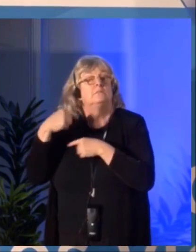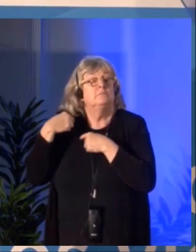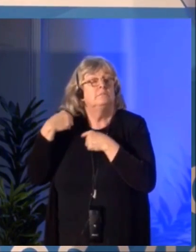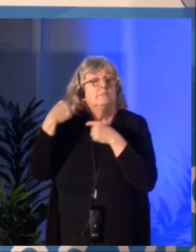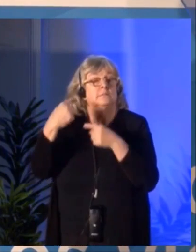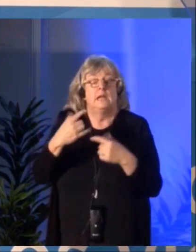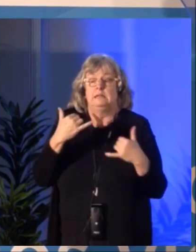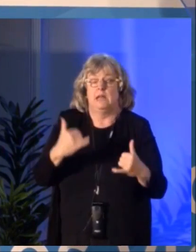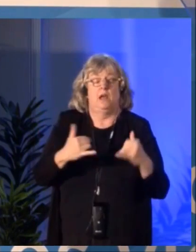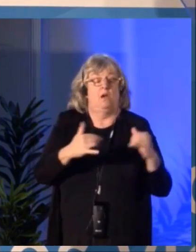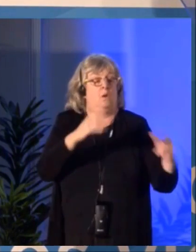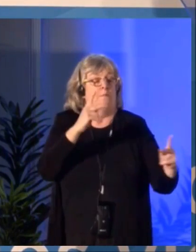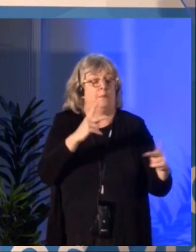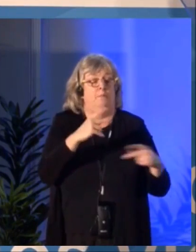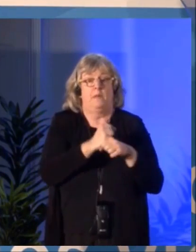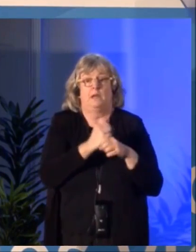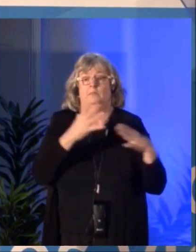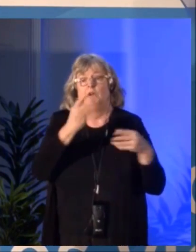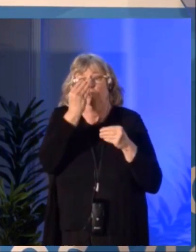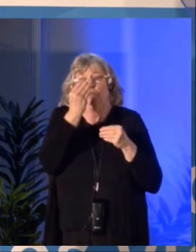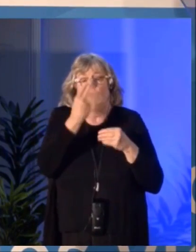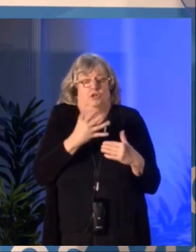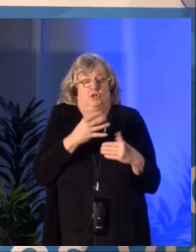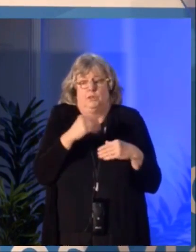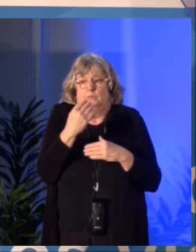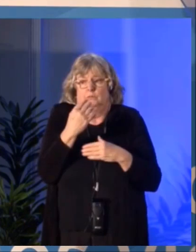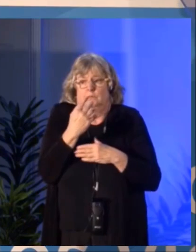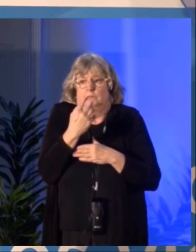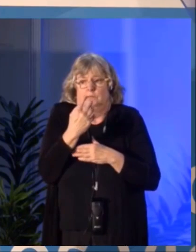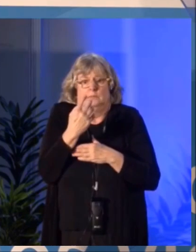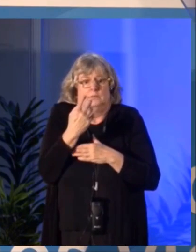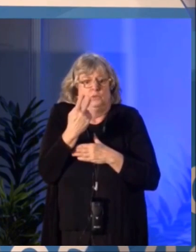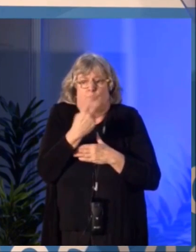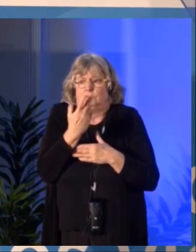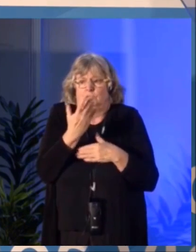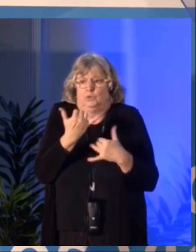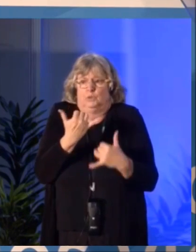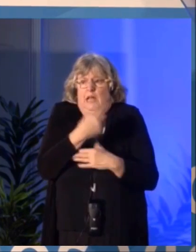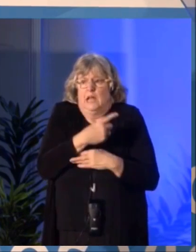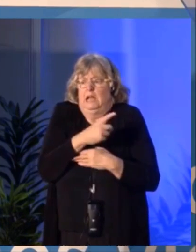in economic or industrial strategies, targeted plans, regional initiatives